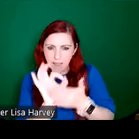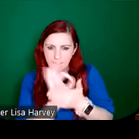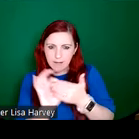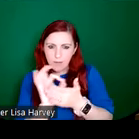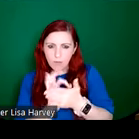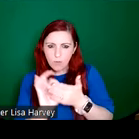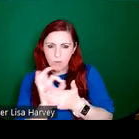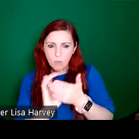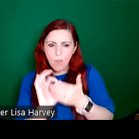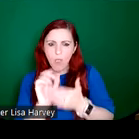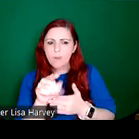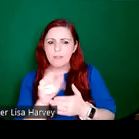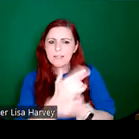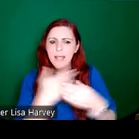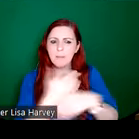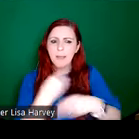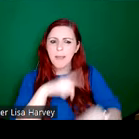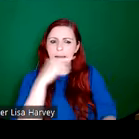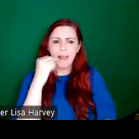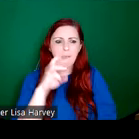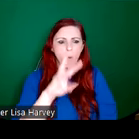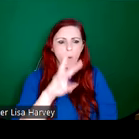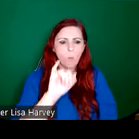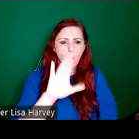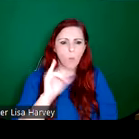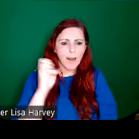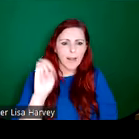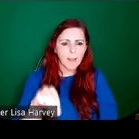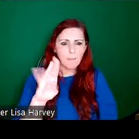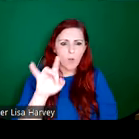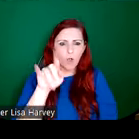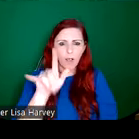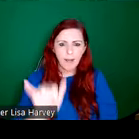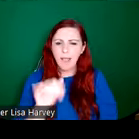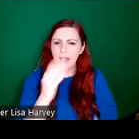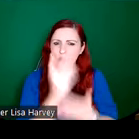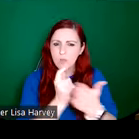William Buckley, and the artists sometimes painted this logo onto their stained